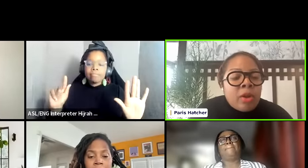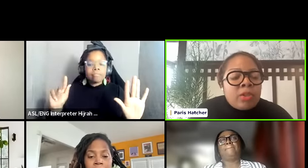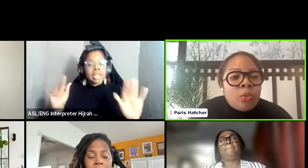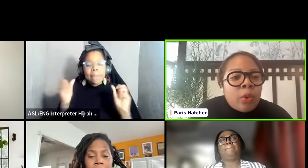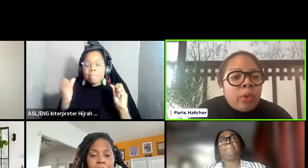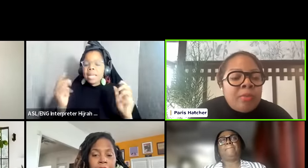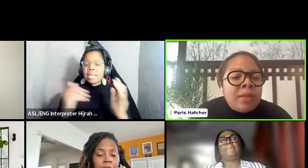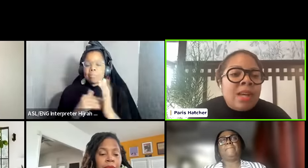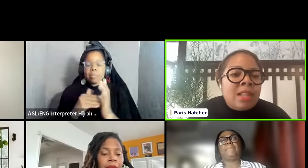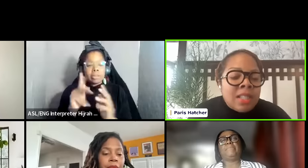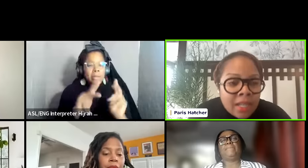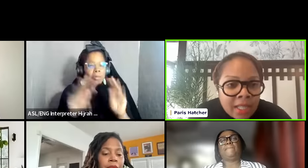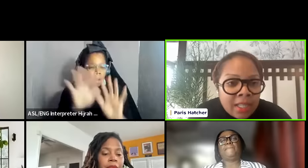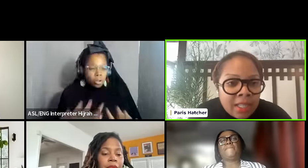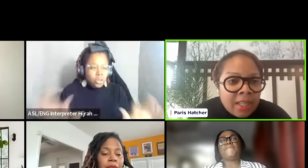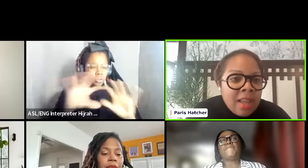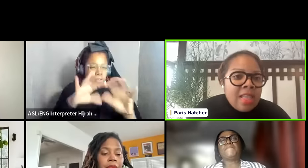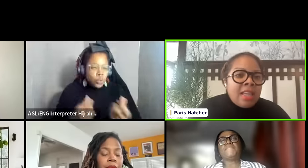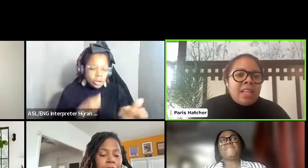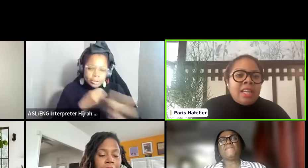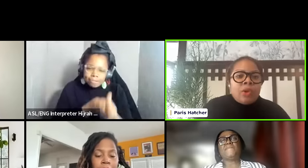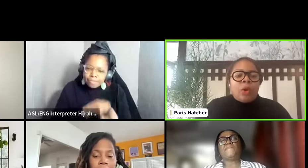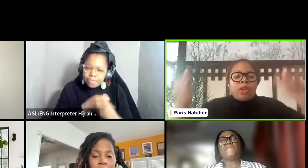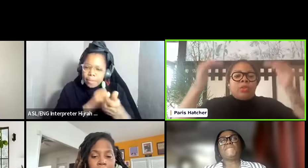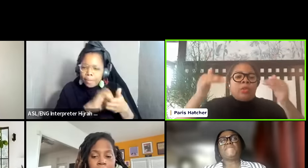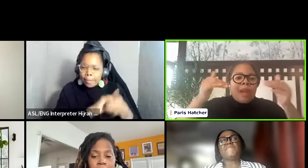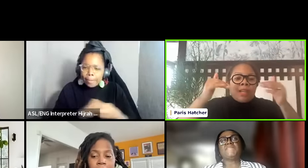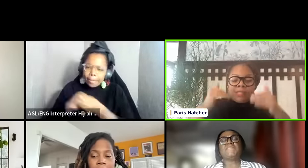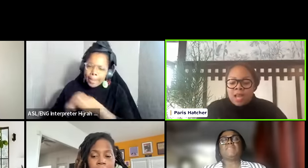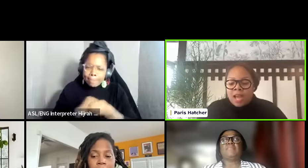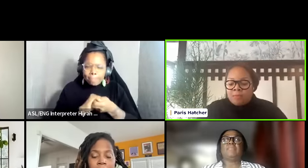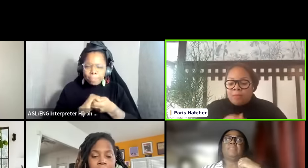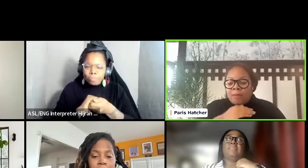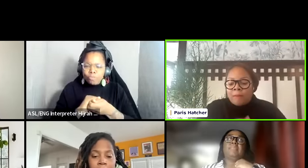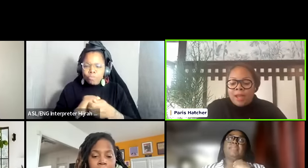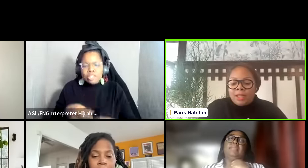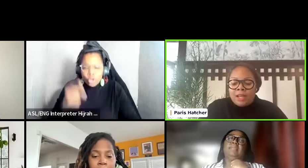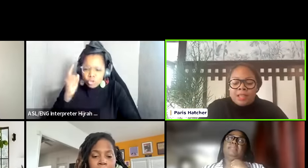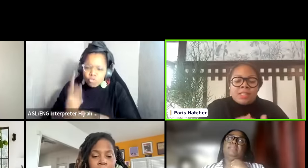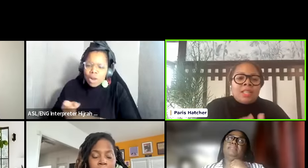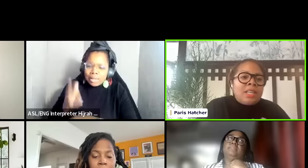across the world who've been in solidarity that it is on the right side Barbara reminded us the